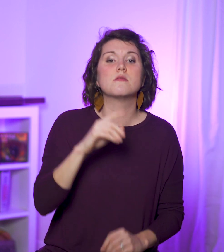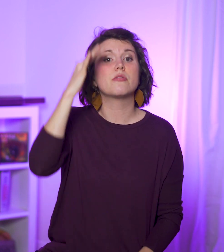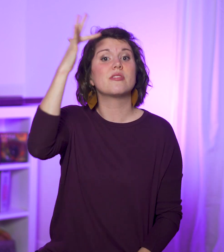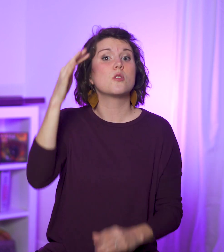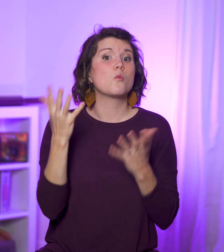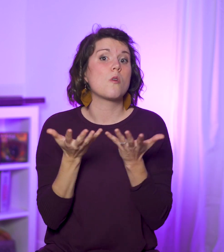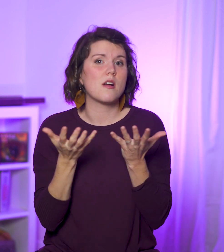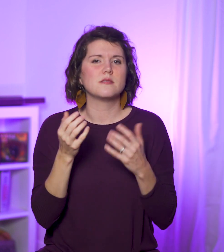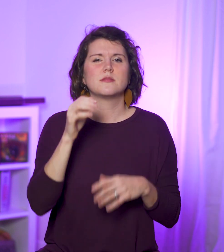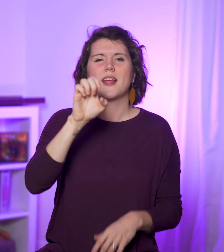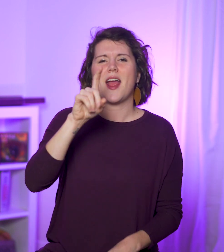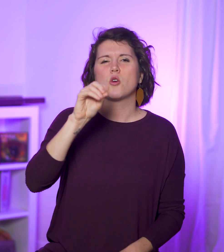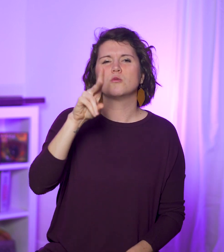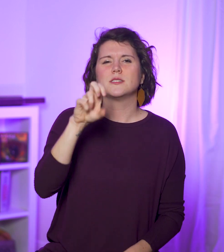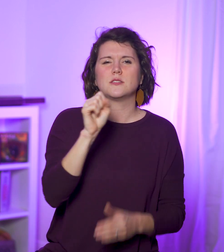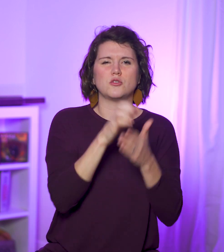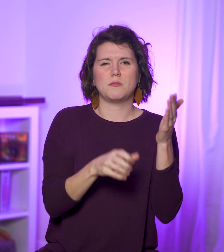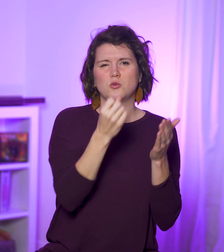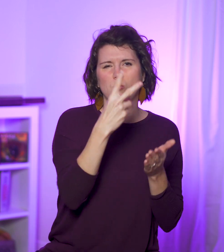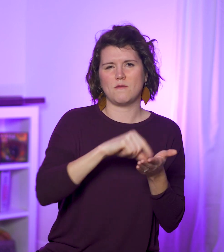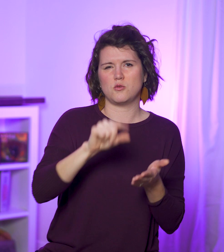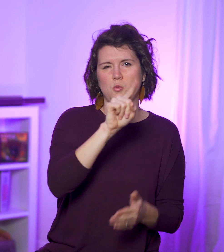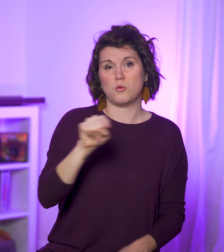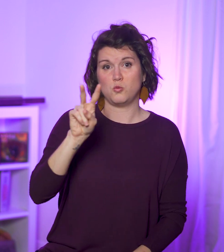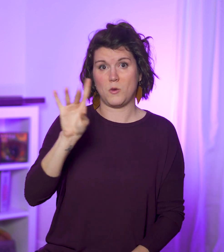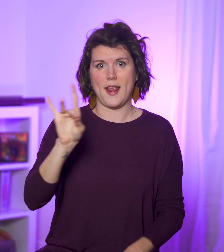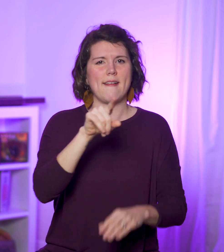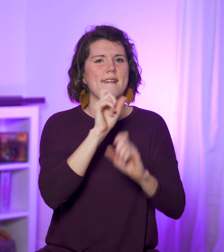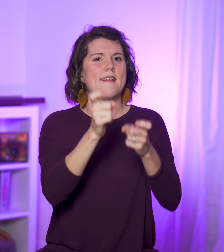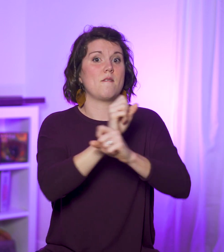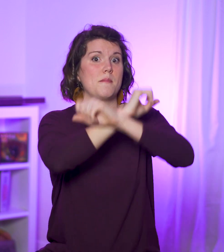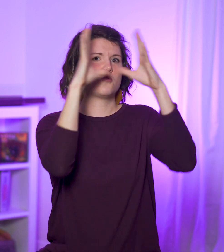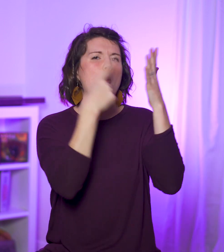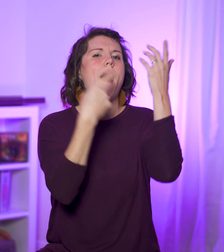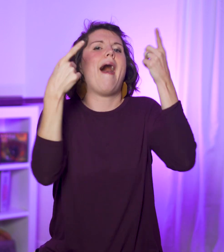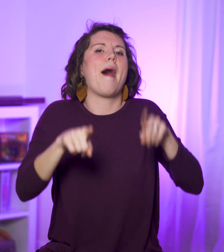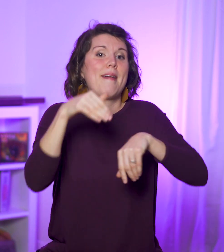Here’s a theory: Exodus 12:1-28 gives us a picture of what happens